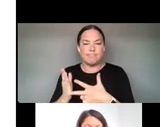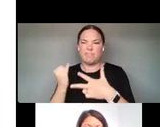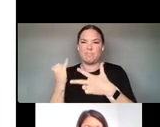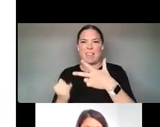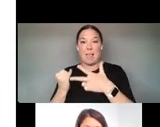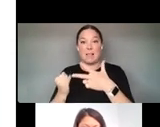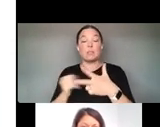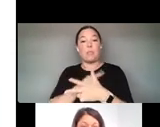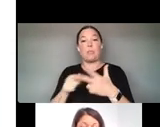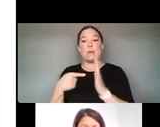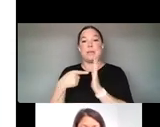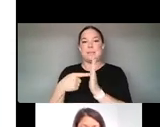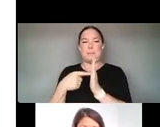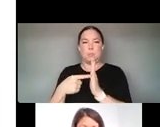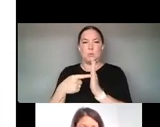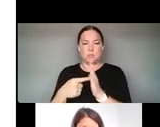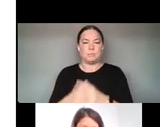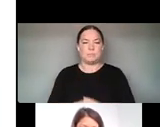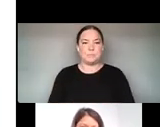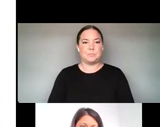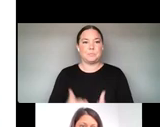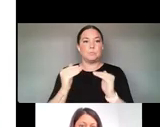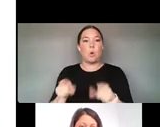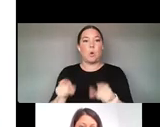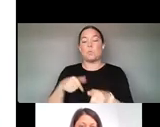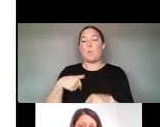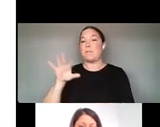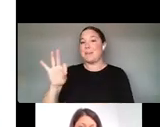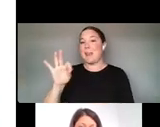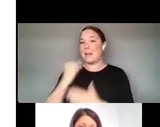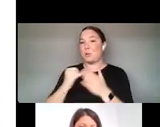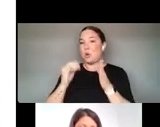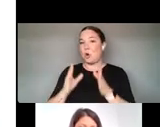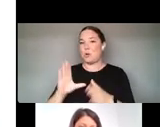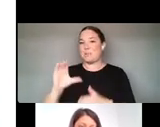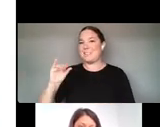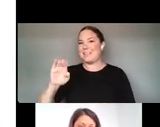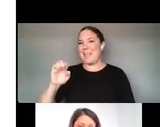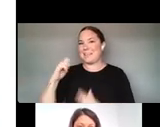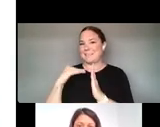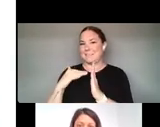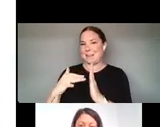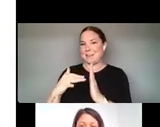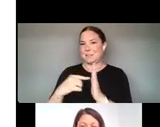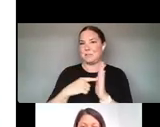WE ALSO HAVE NINE ARTIST CASE STUDIES THAT PROFILE ARTISTS WORKING IN TECHNOLOGY AND